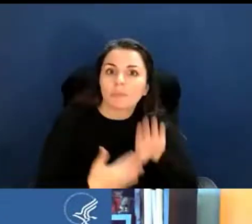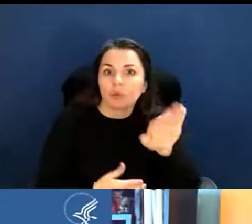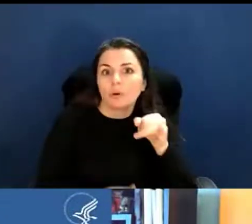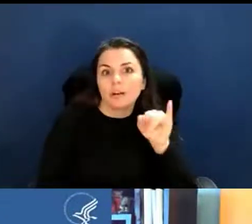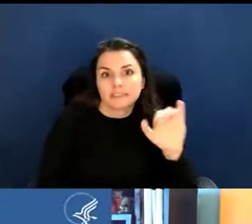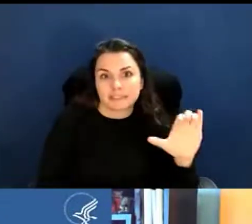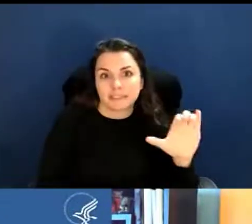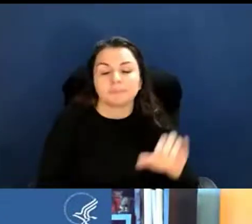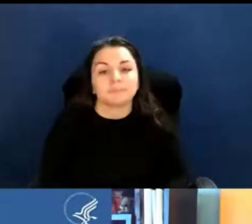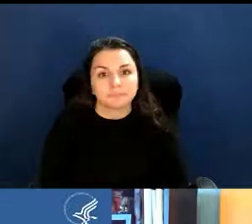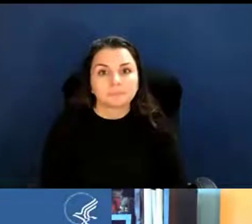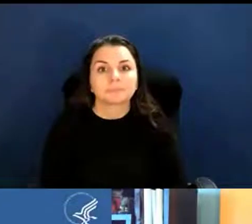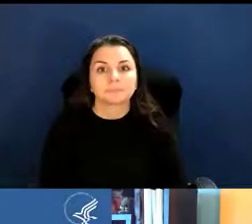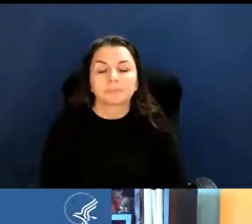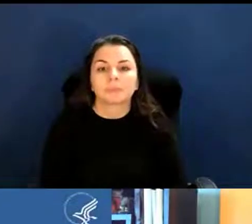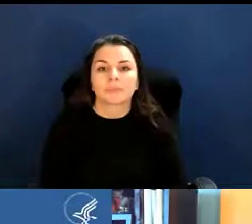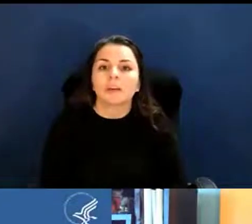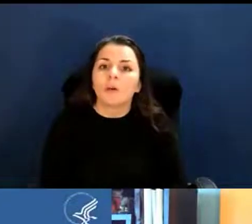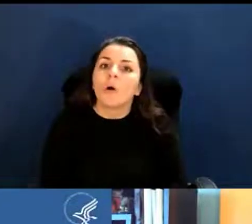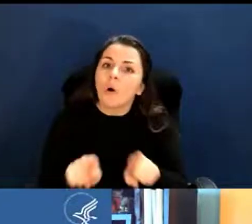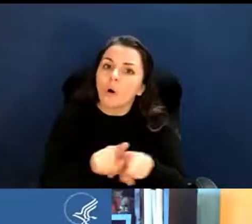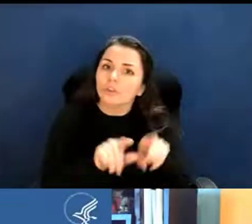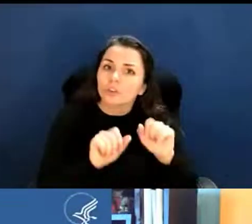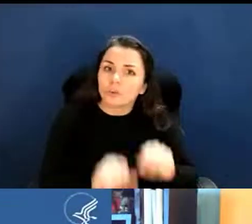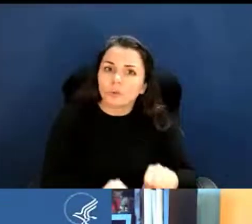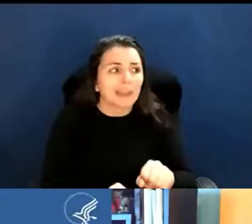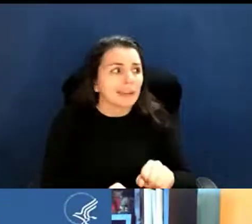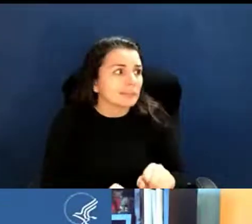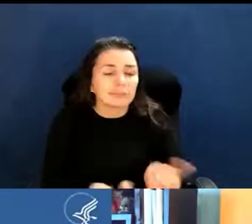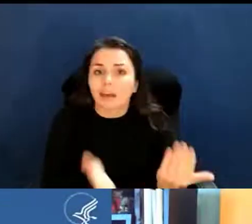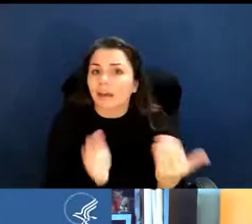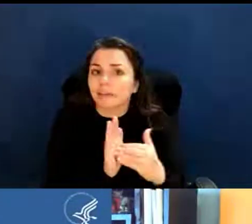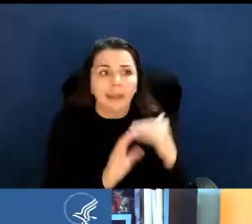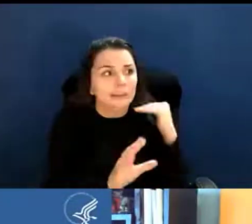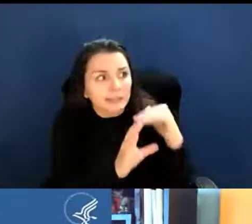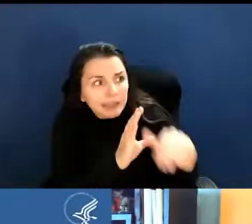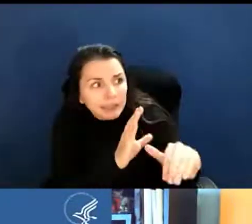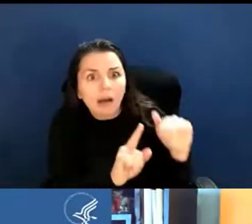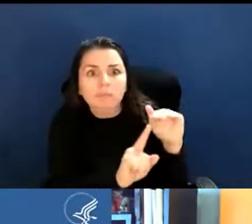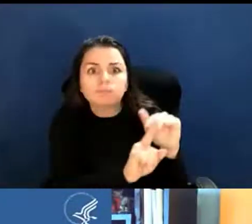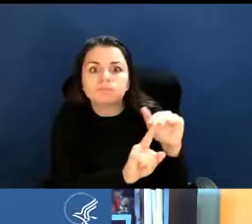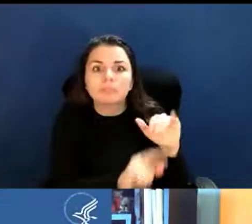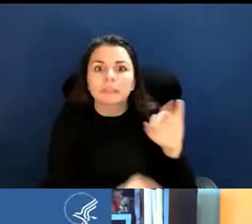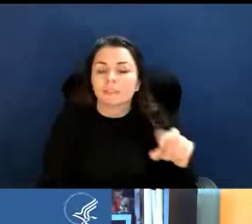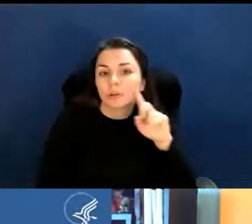Otherwise it's okay to always send another e-mail and ask. If you haven't heard back from them in a few days